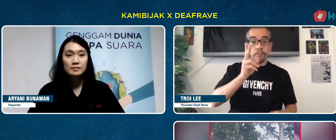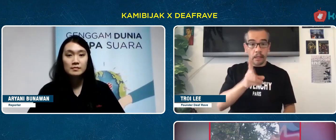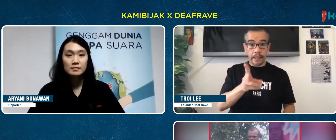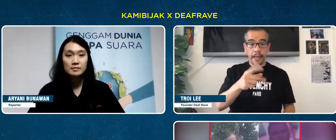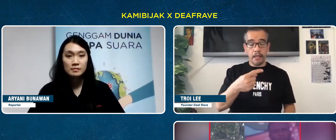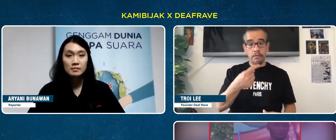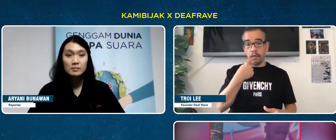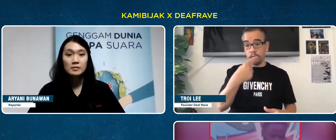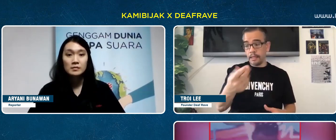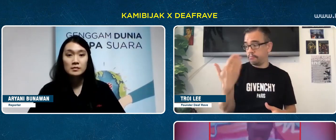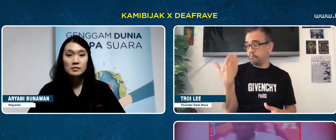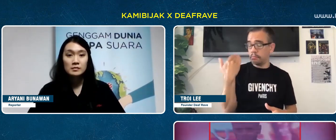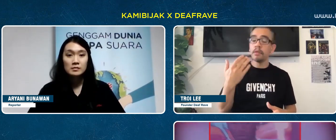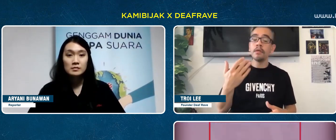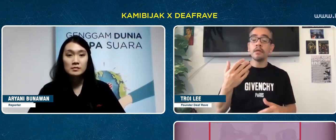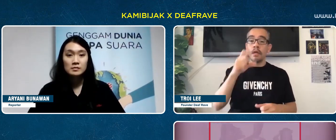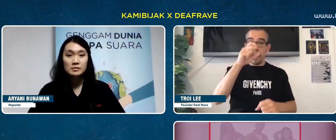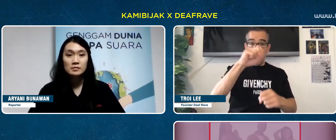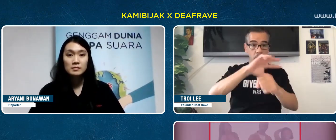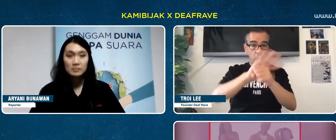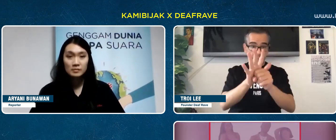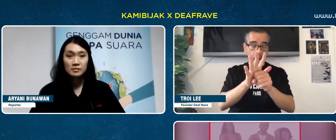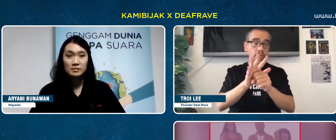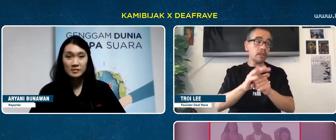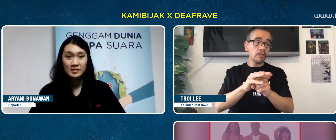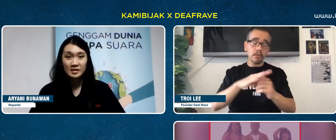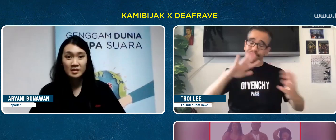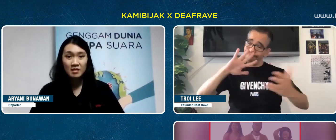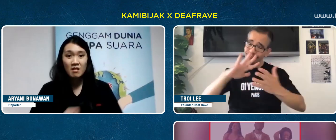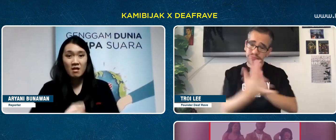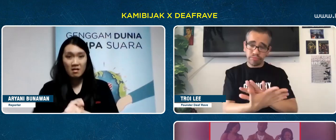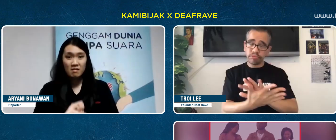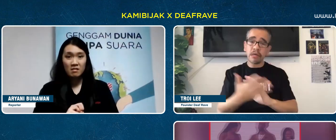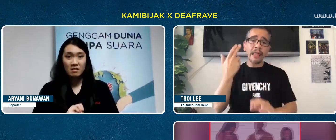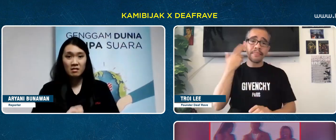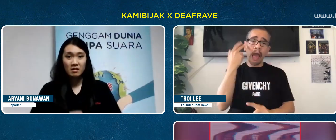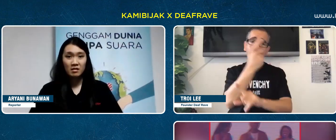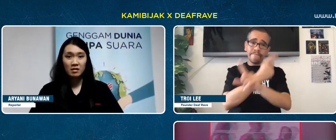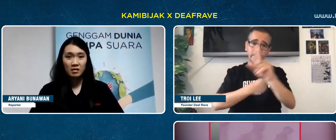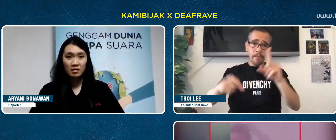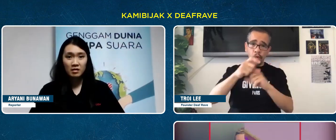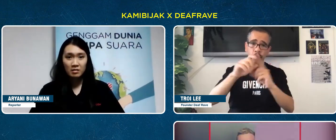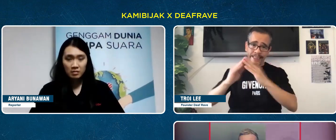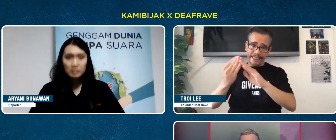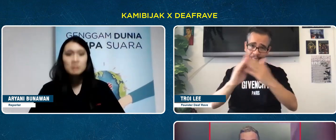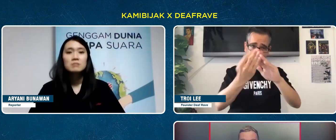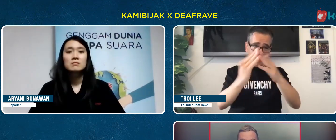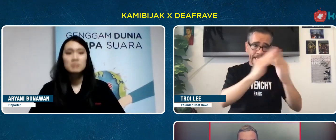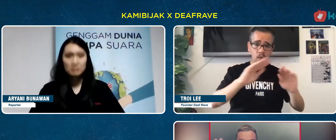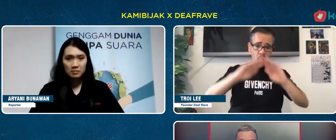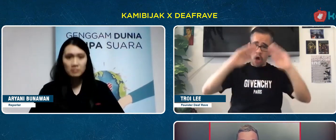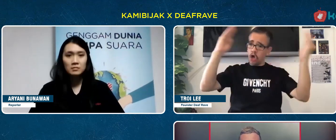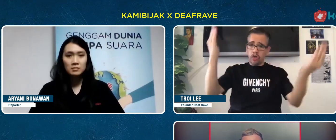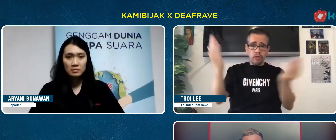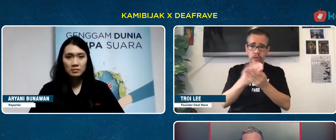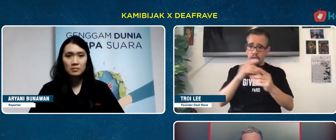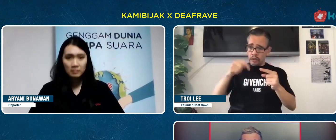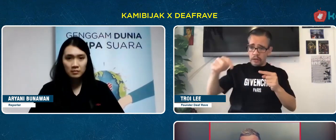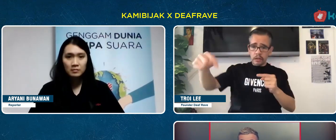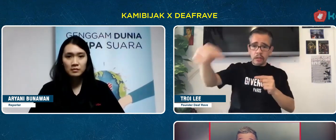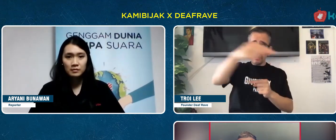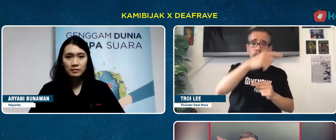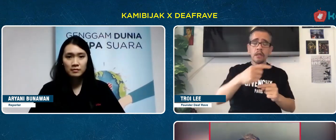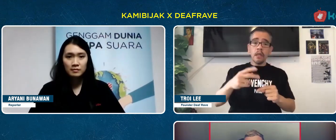I told you before. Because of covid has changed deaf communities in the world.